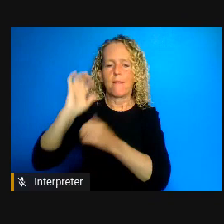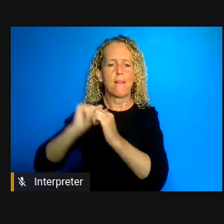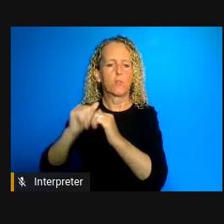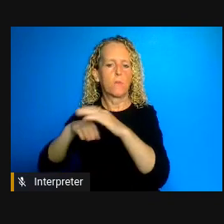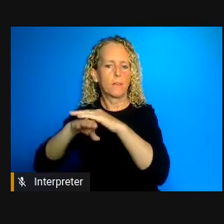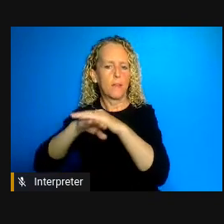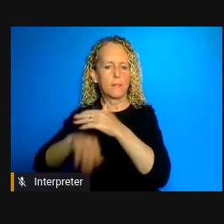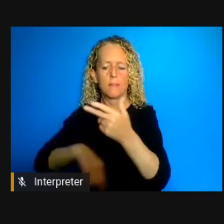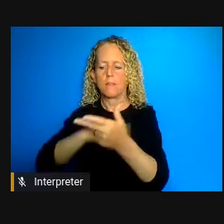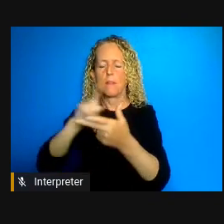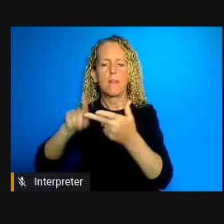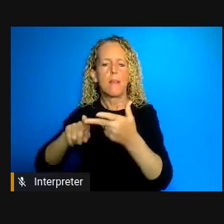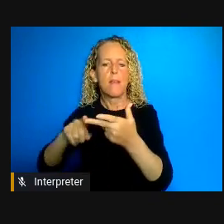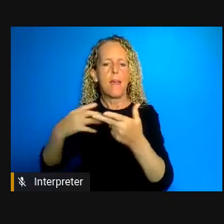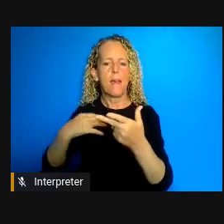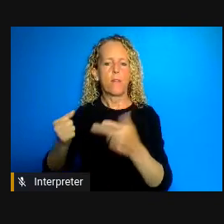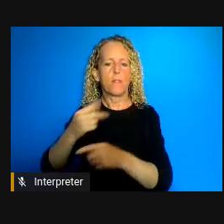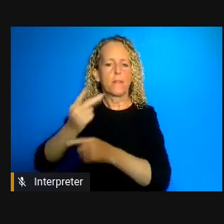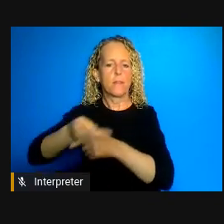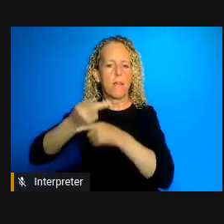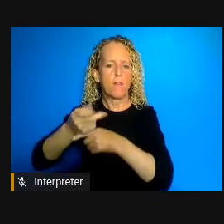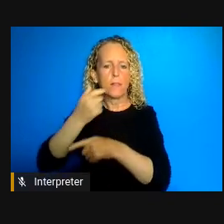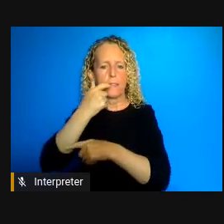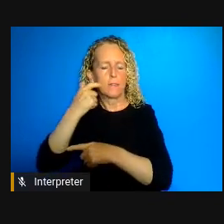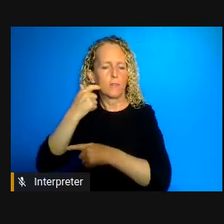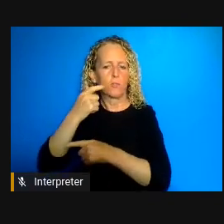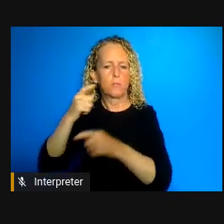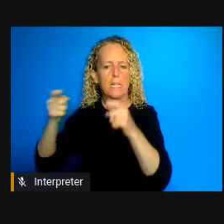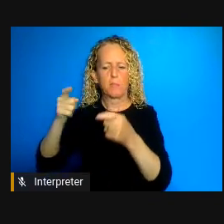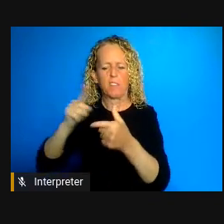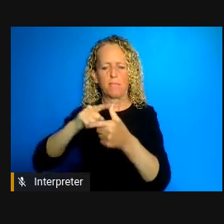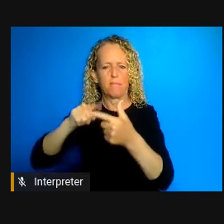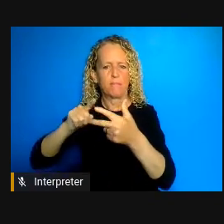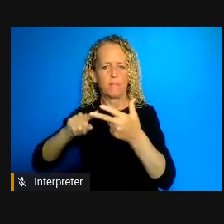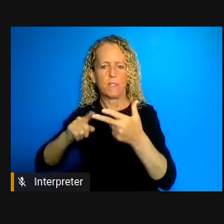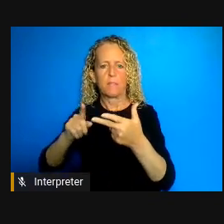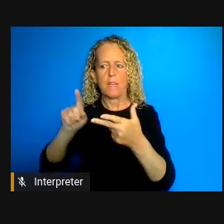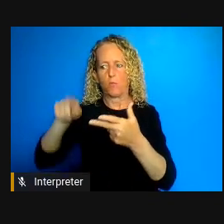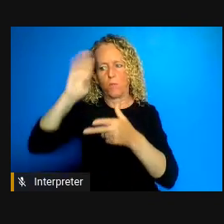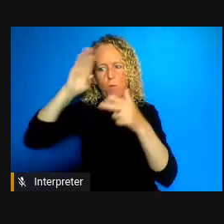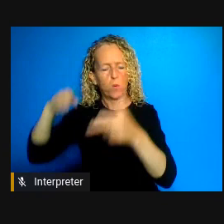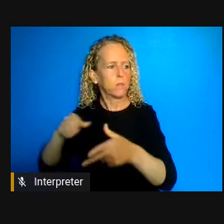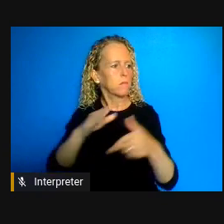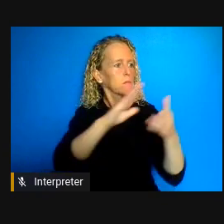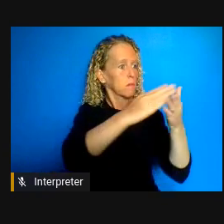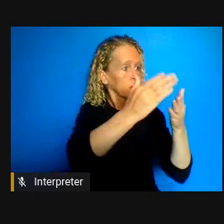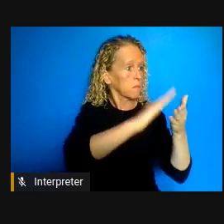addictions management all of those are serious barriers to sustained community